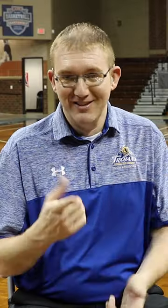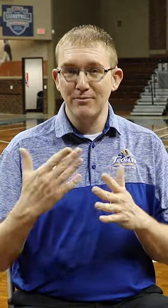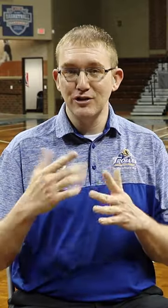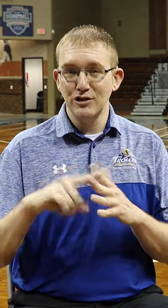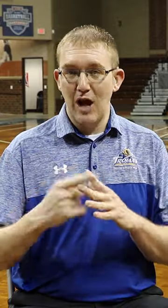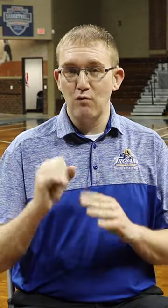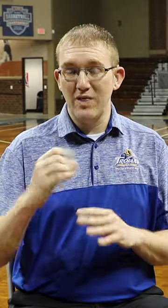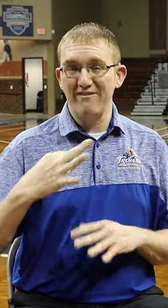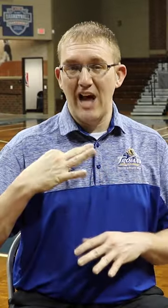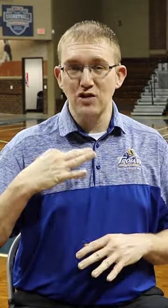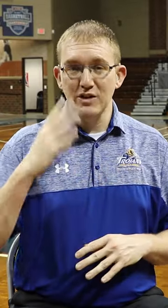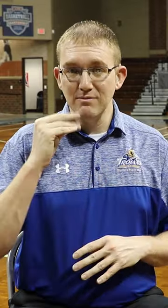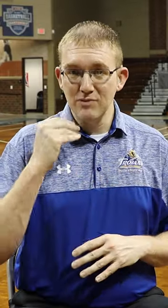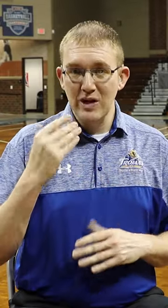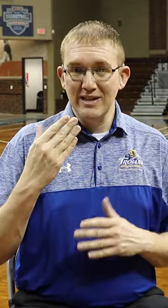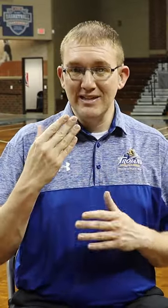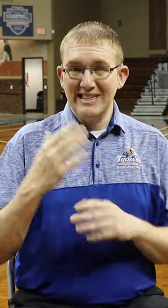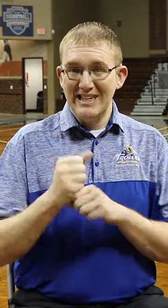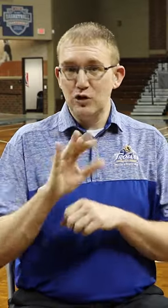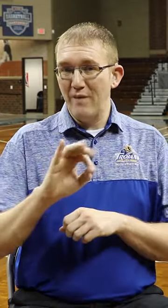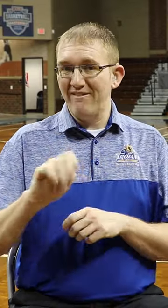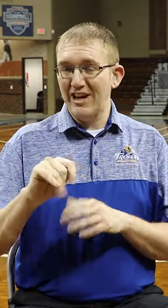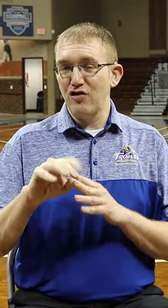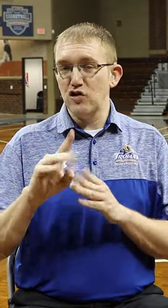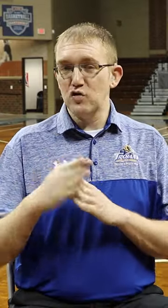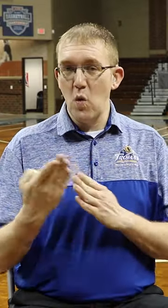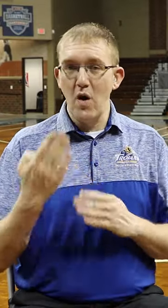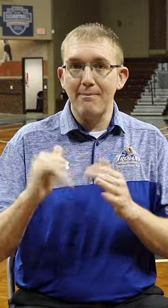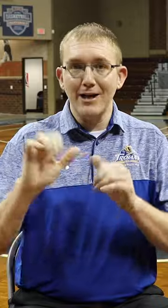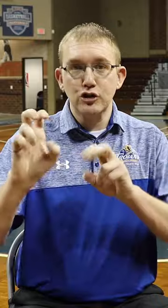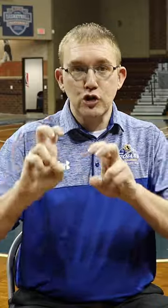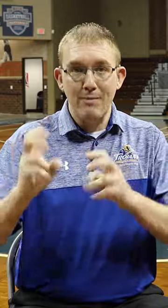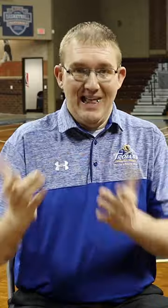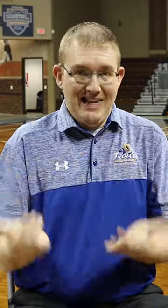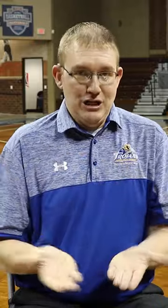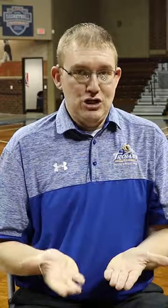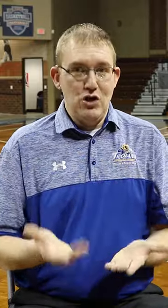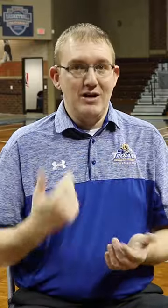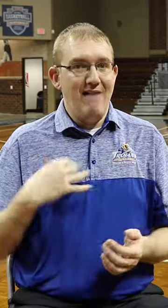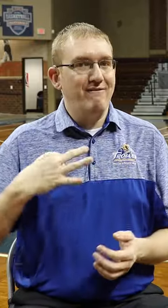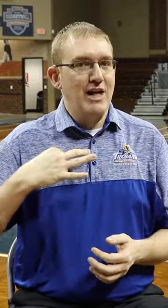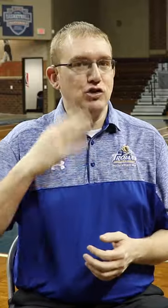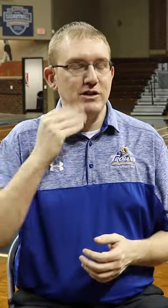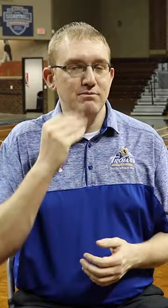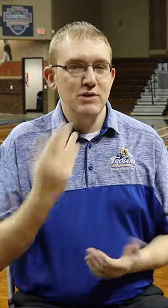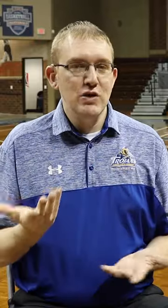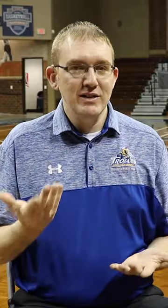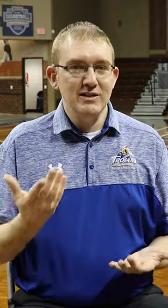Start with some volunteer experience to get your foot in the door. Like, you could get some volunteer experience at a tournament going on right now behind me.